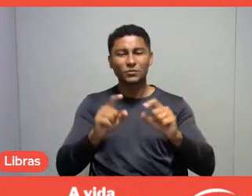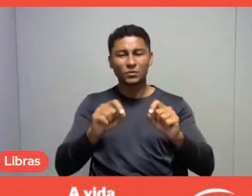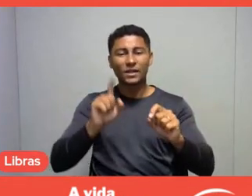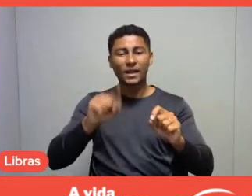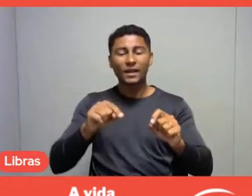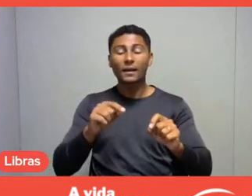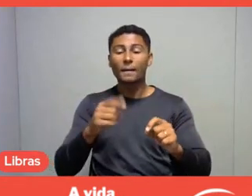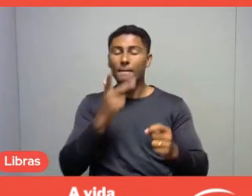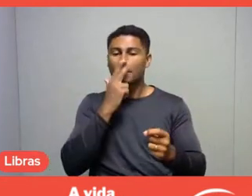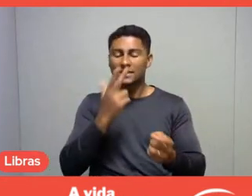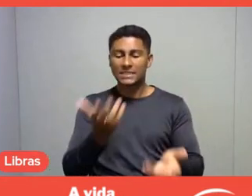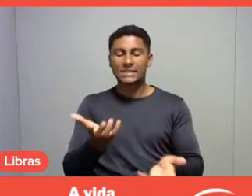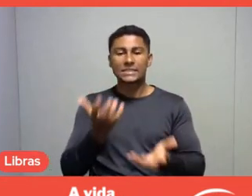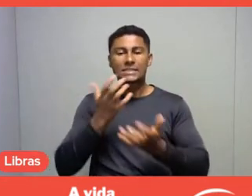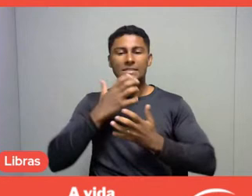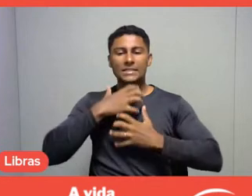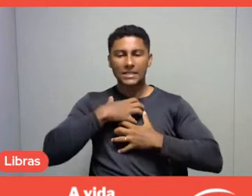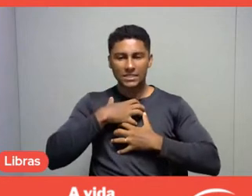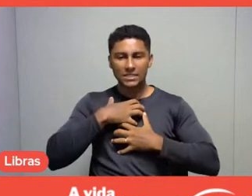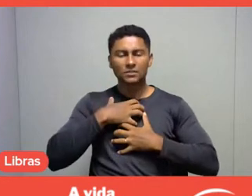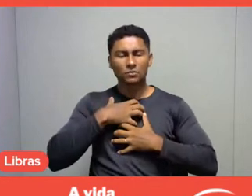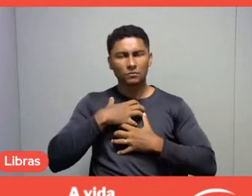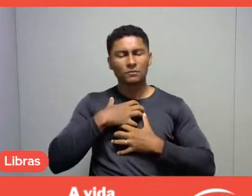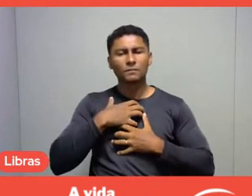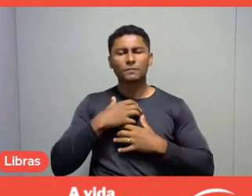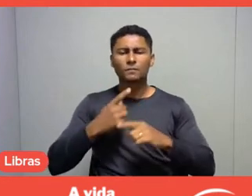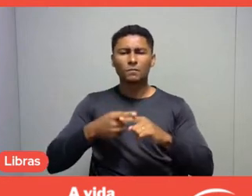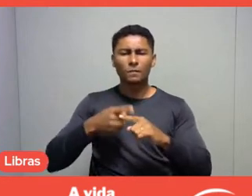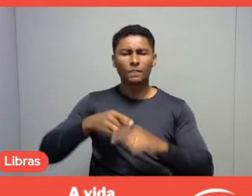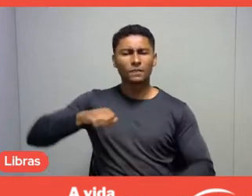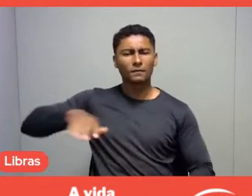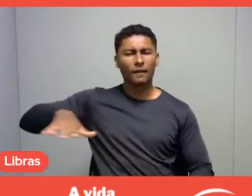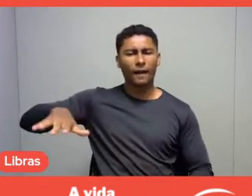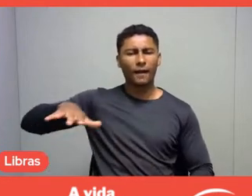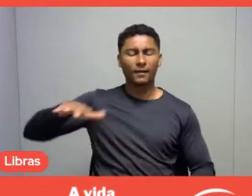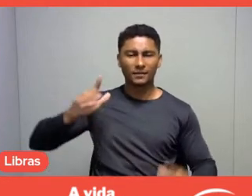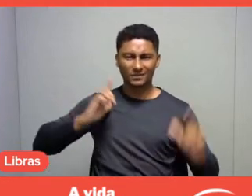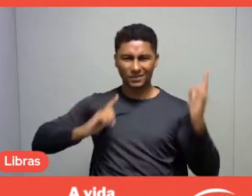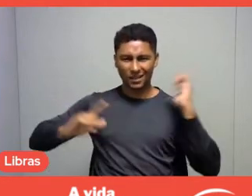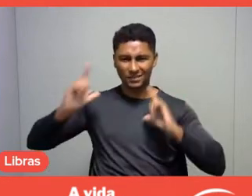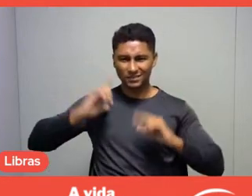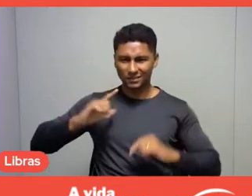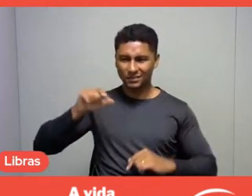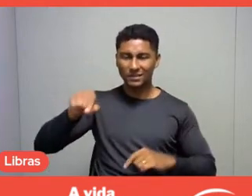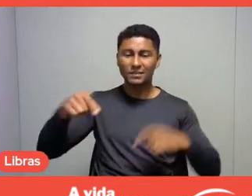I think leisure is one of the few fields that, for it to happen, it needs to make sense.